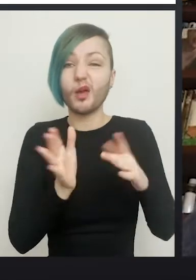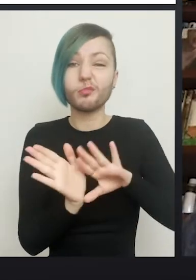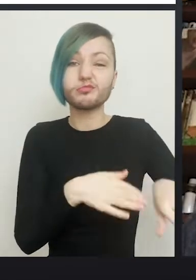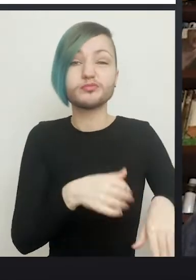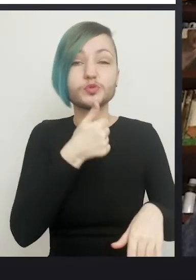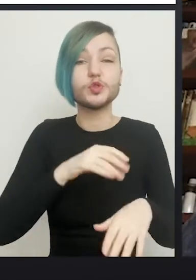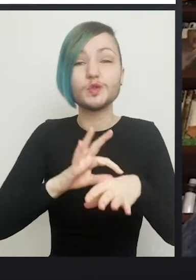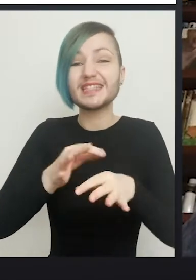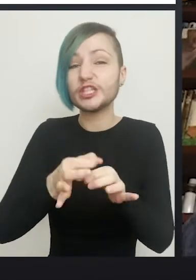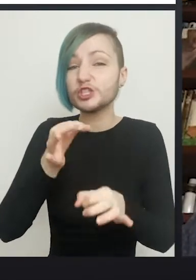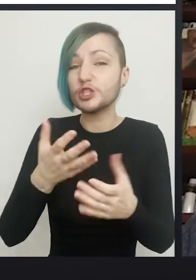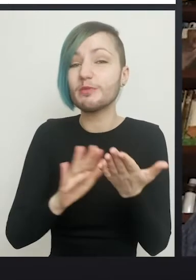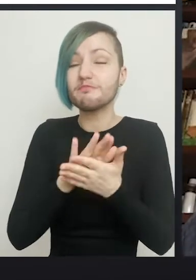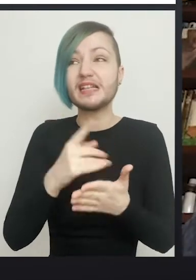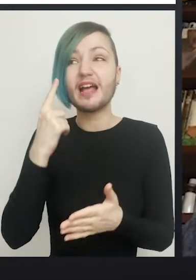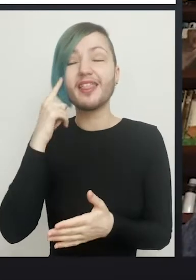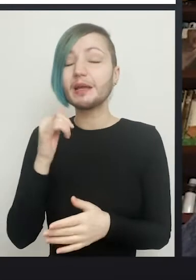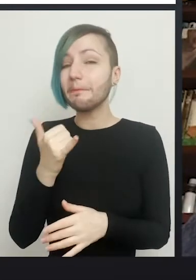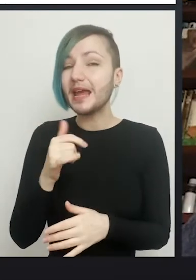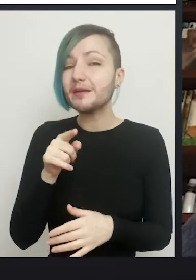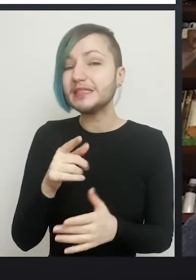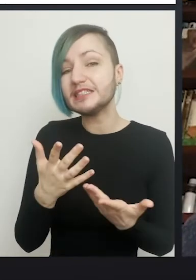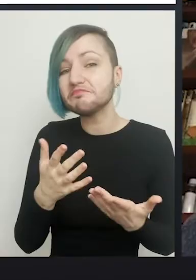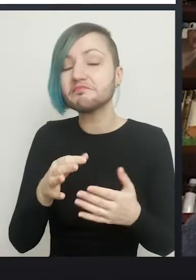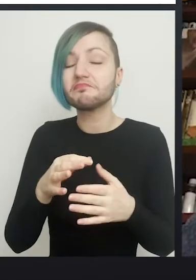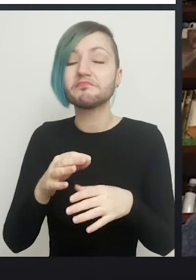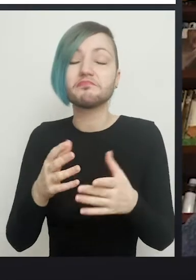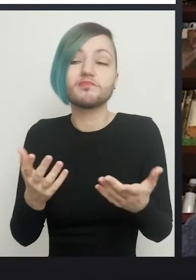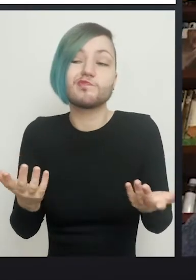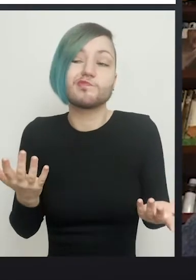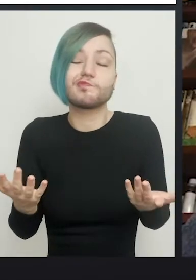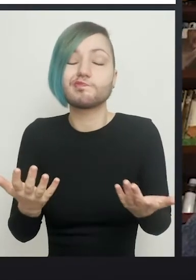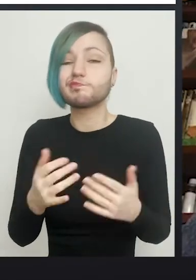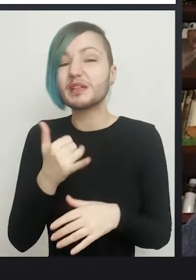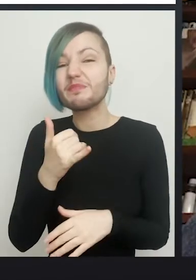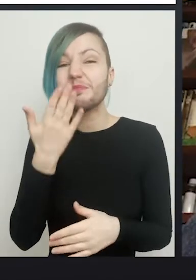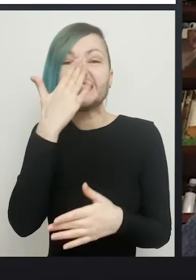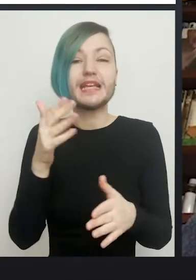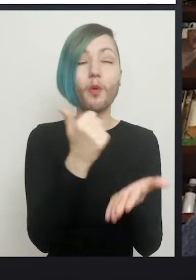think that it probably is not going to be quite as good as it originally came out as being.